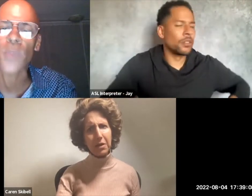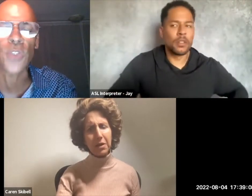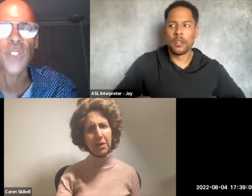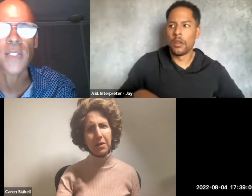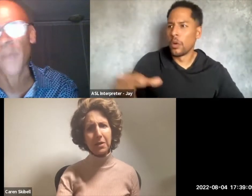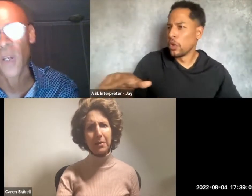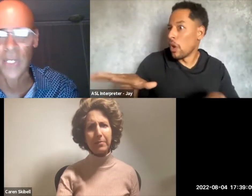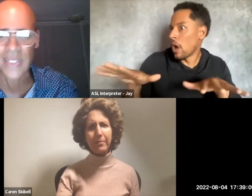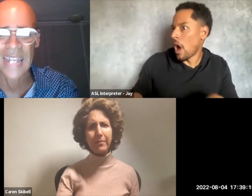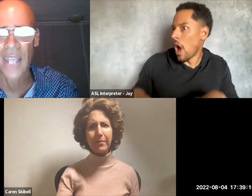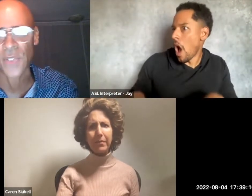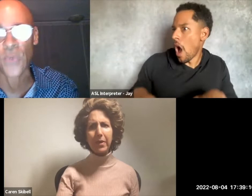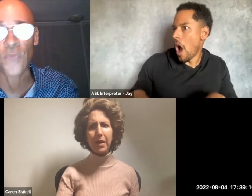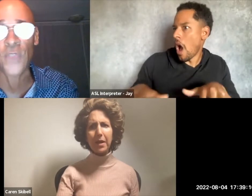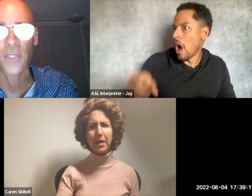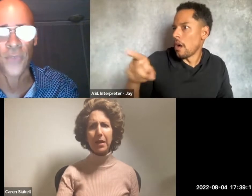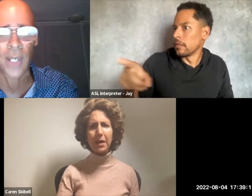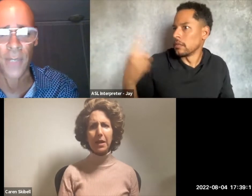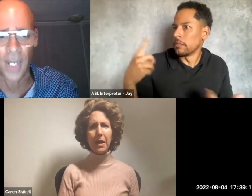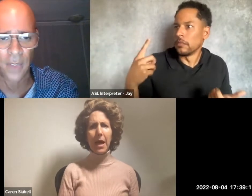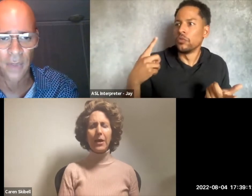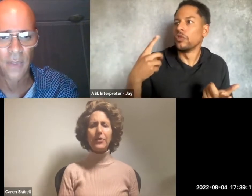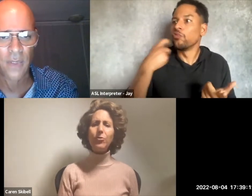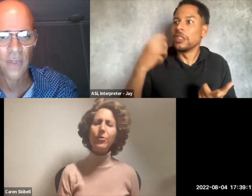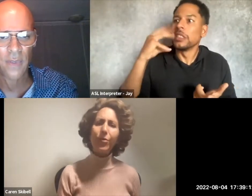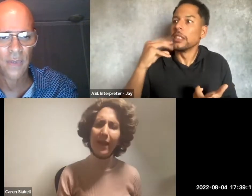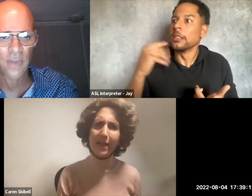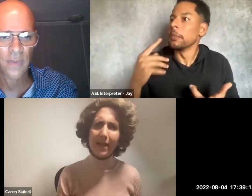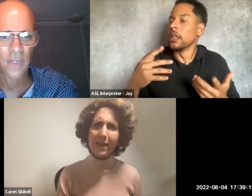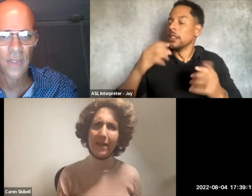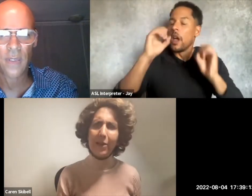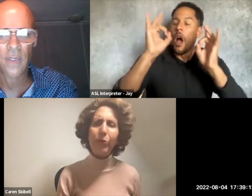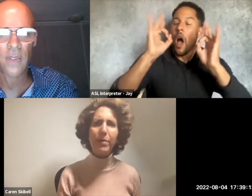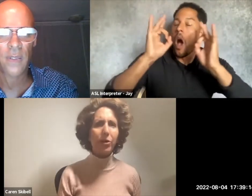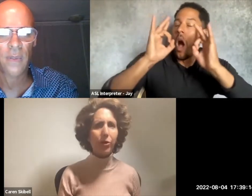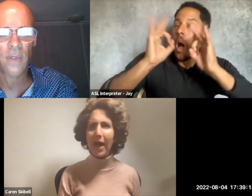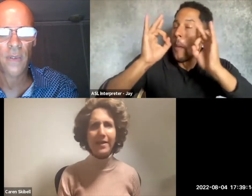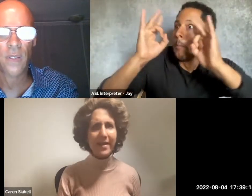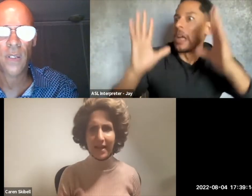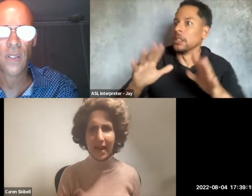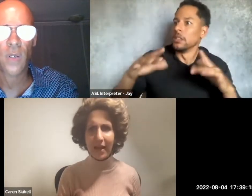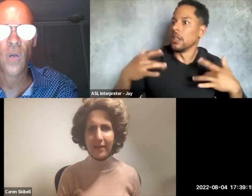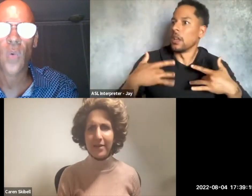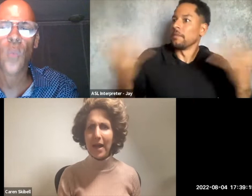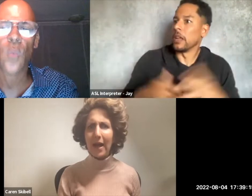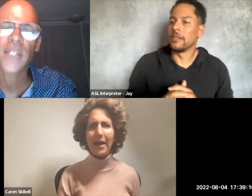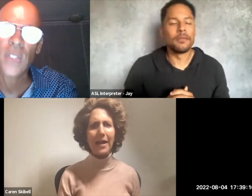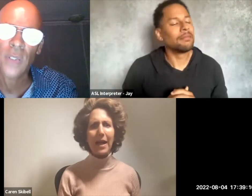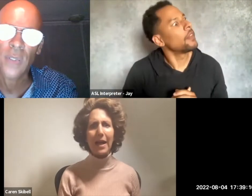who just experienced an astrophysical phenomenon. Don't you think it would be a good idea that-